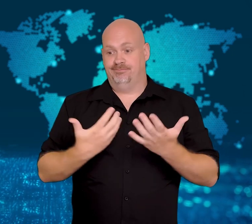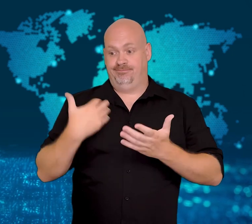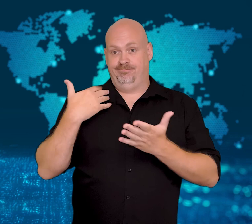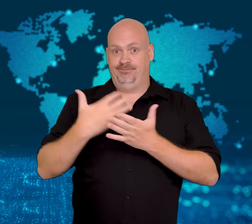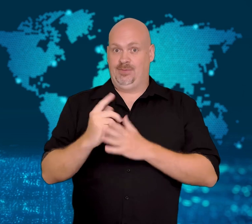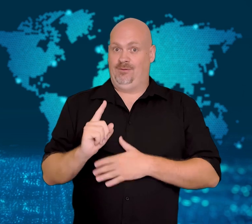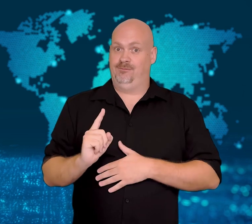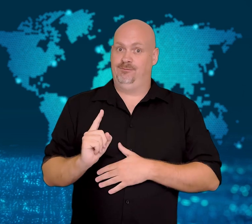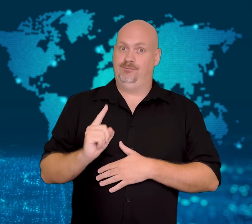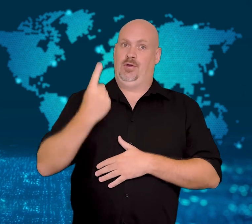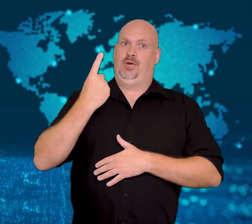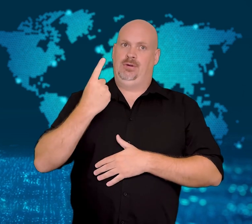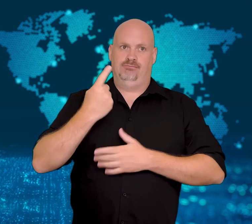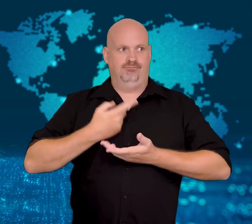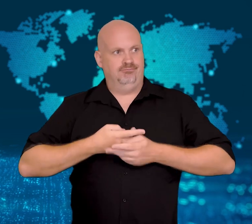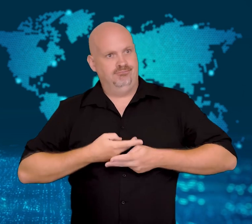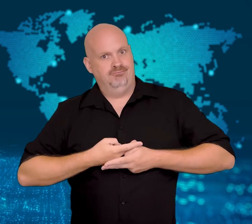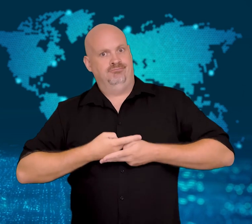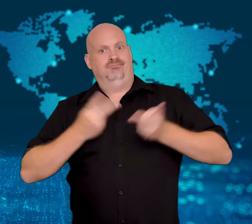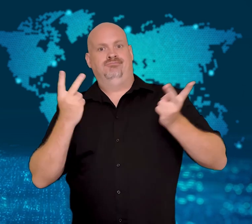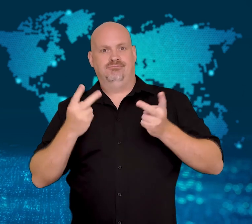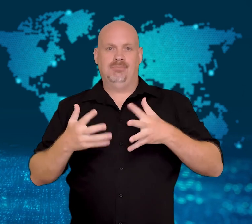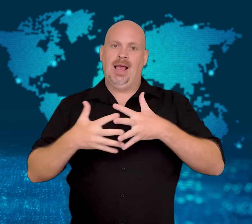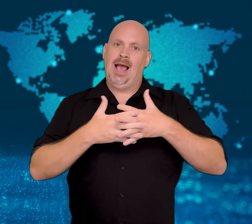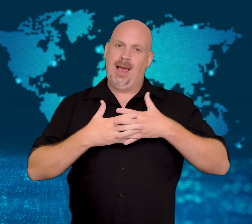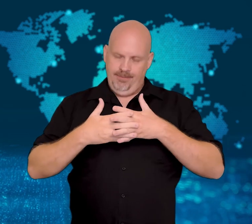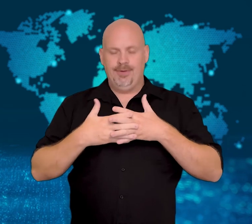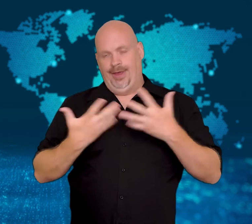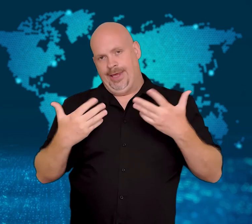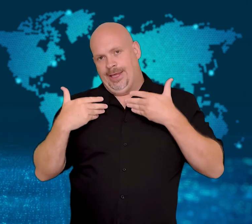to bring home their loved ones.